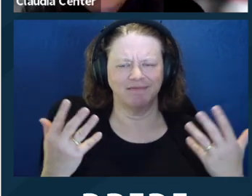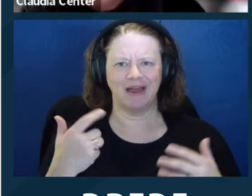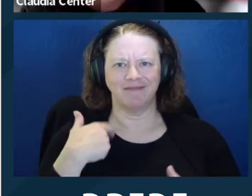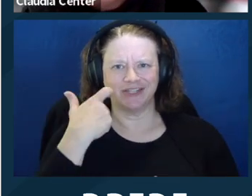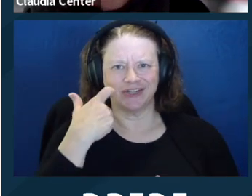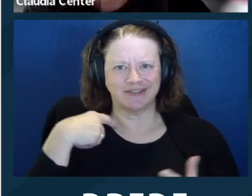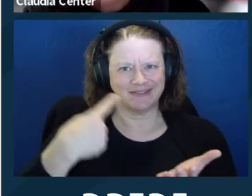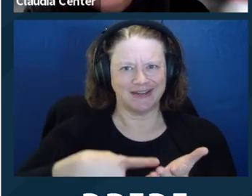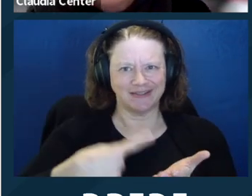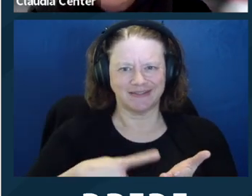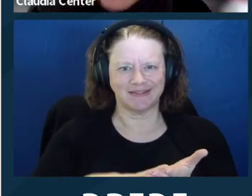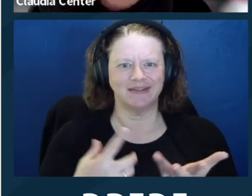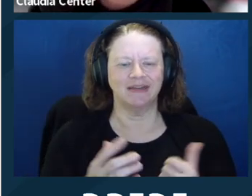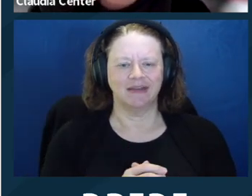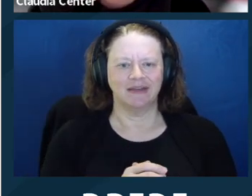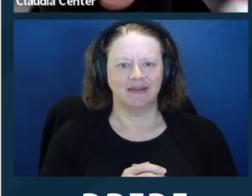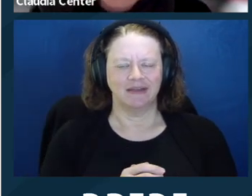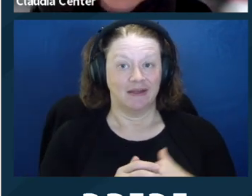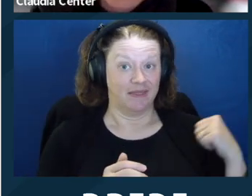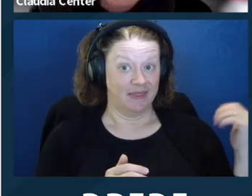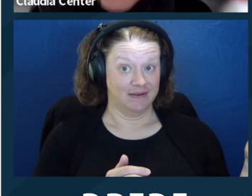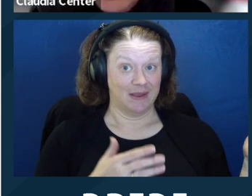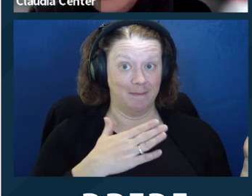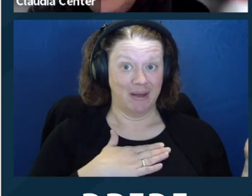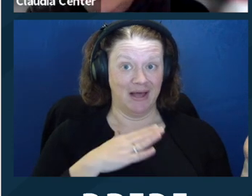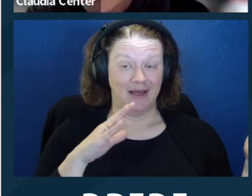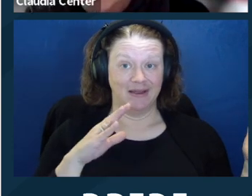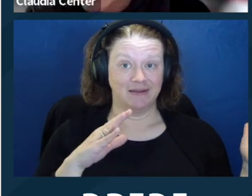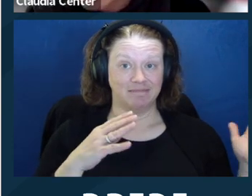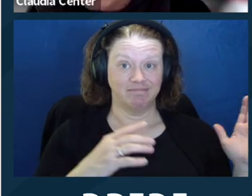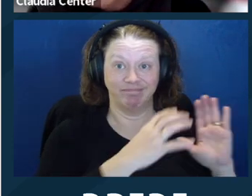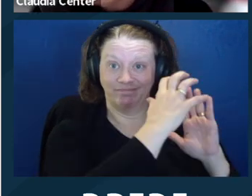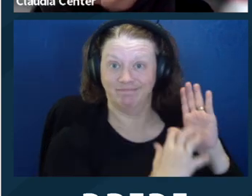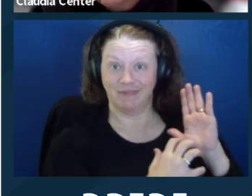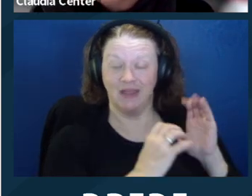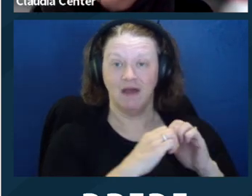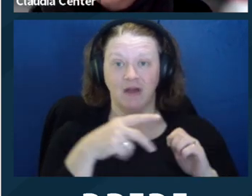who may want or need the participation of supporters. And you all will need to make